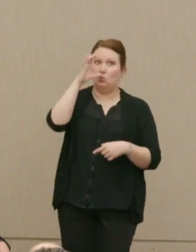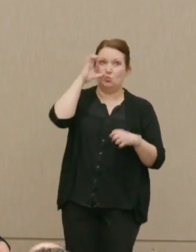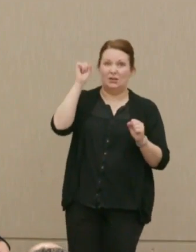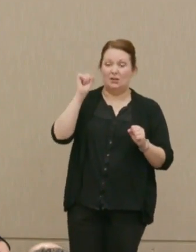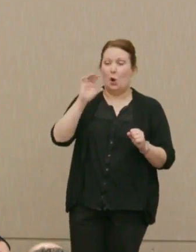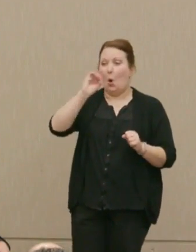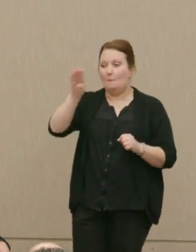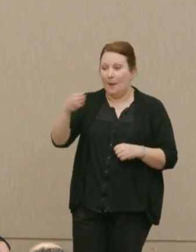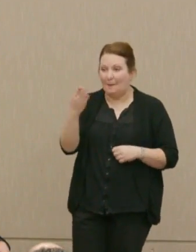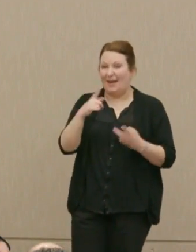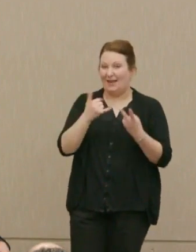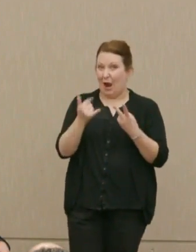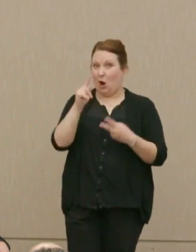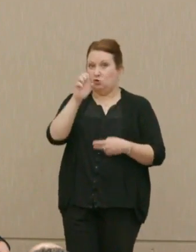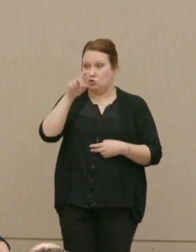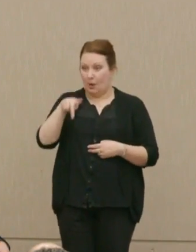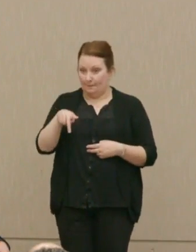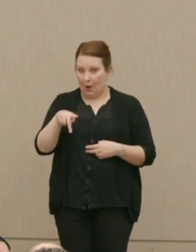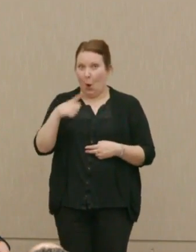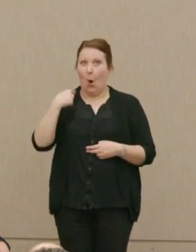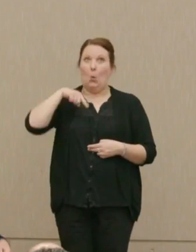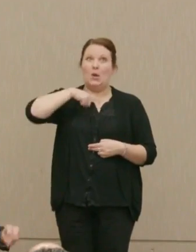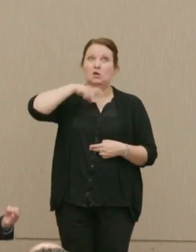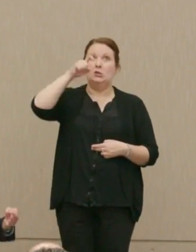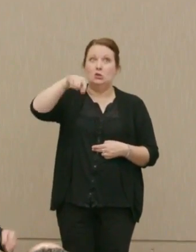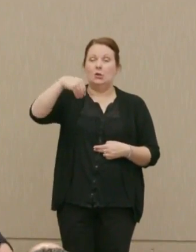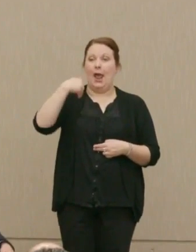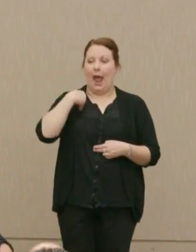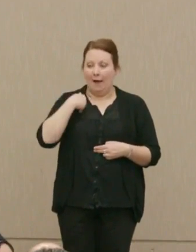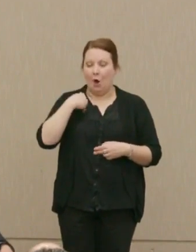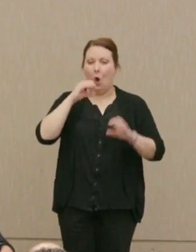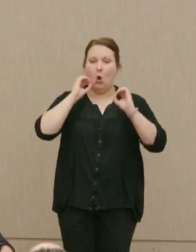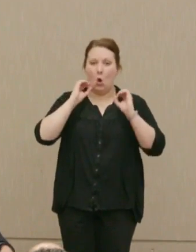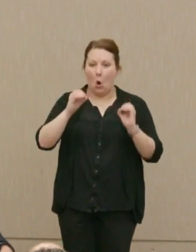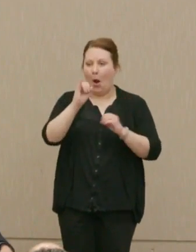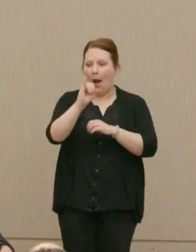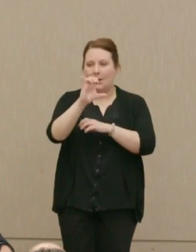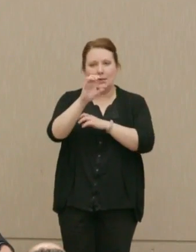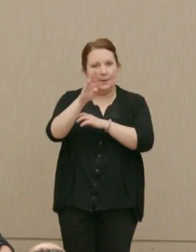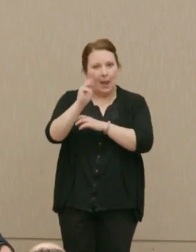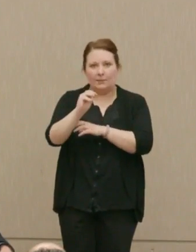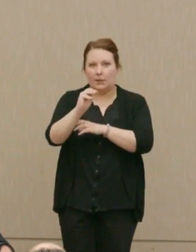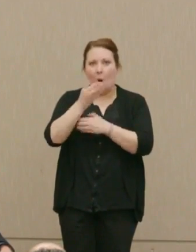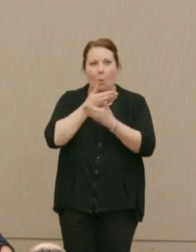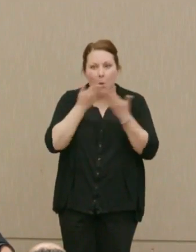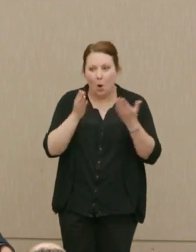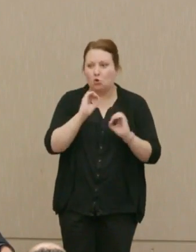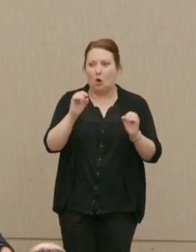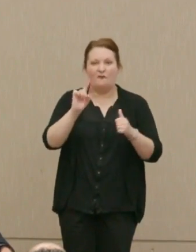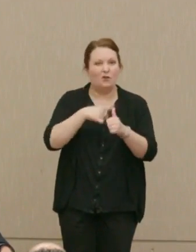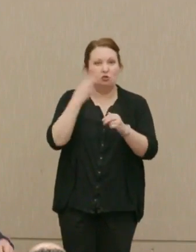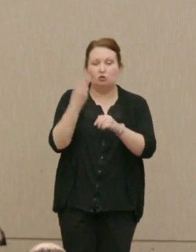Obama, and now to Trump, we should have no ICBMs, we should have no first use.